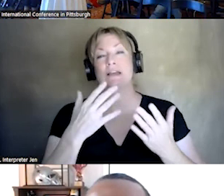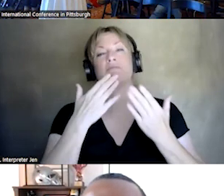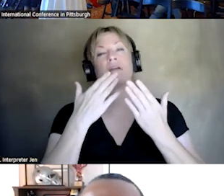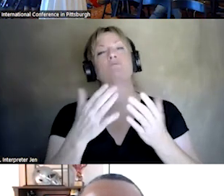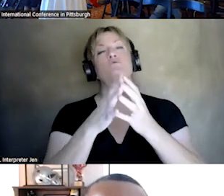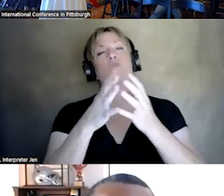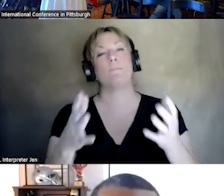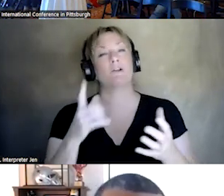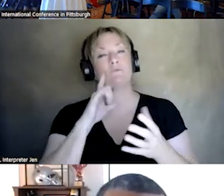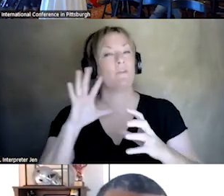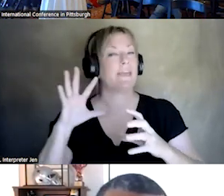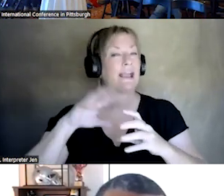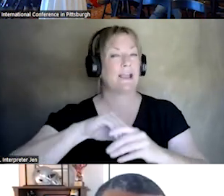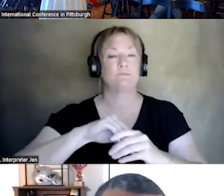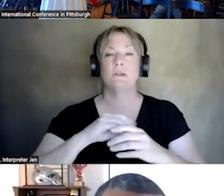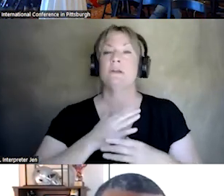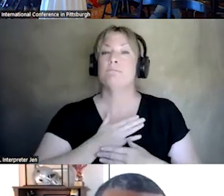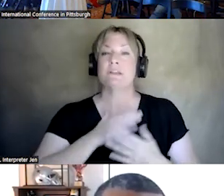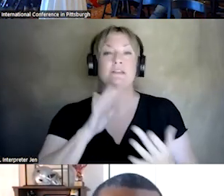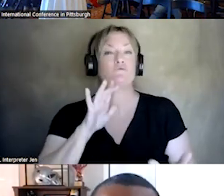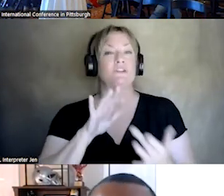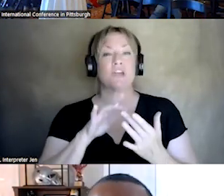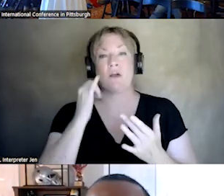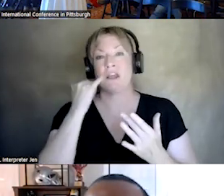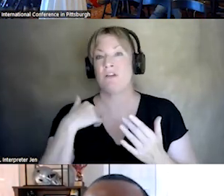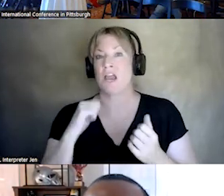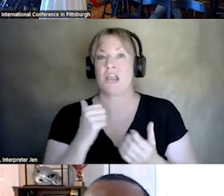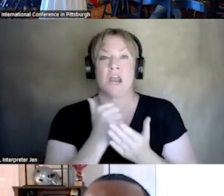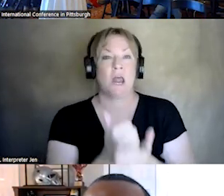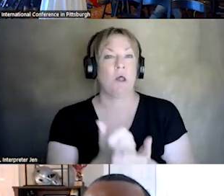ENGAGEMENT. PLEASE REACH OUT IF I CAN BE A RESOURCE FOR ANYBODY. AN,